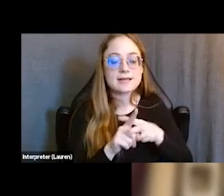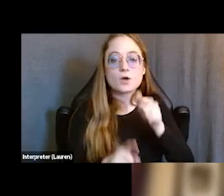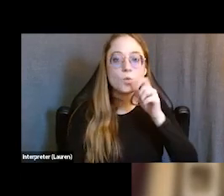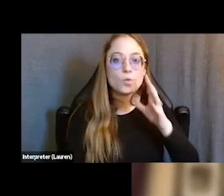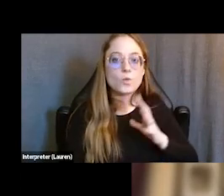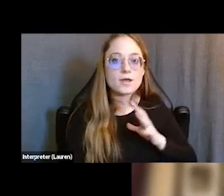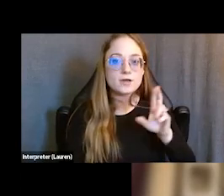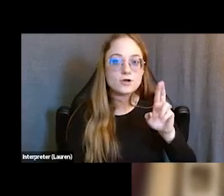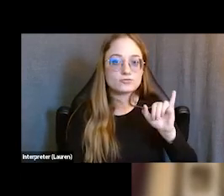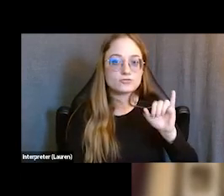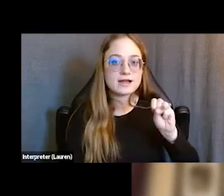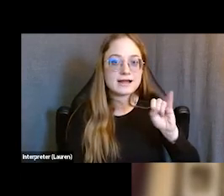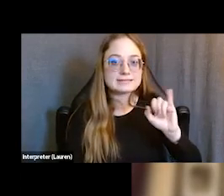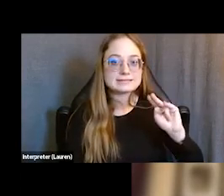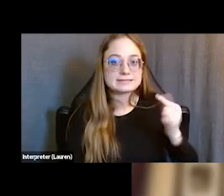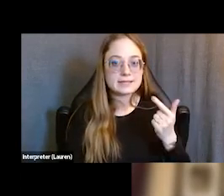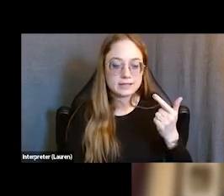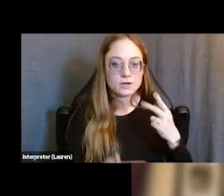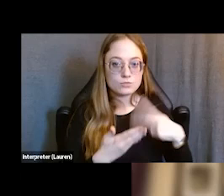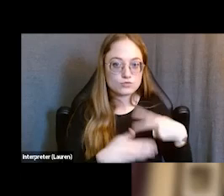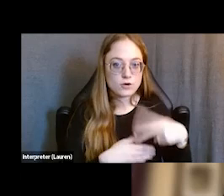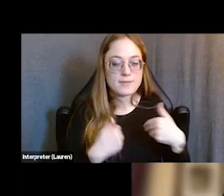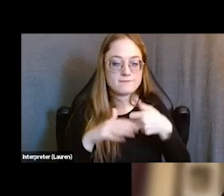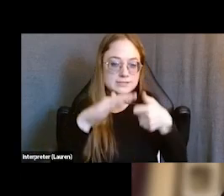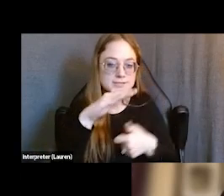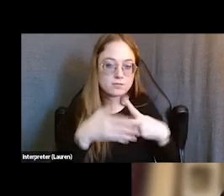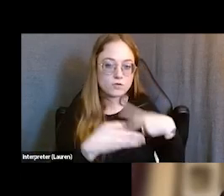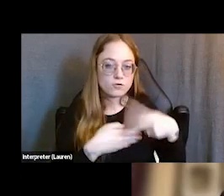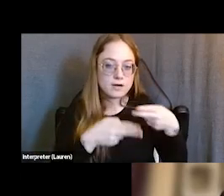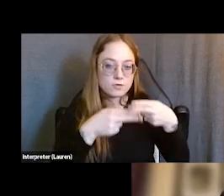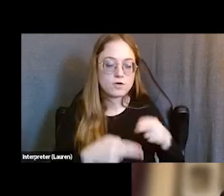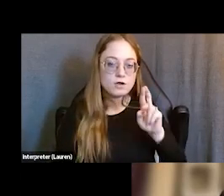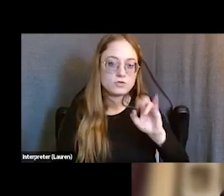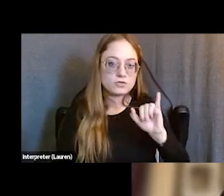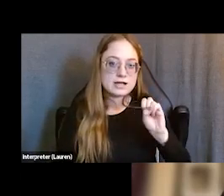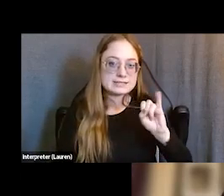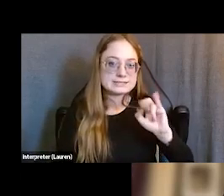has a sub-program called Rising Voices, where the clients in that program